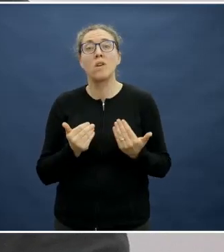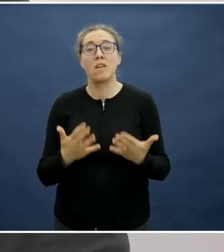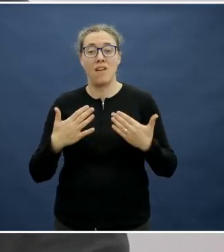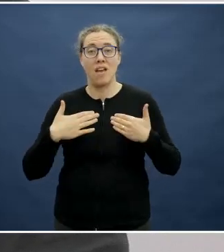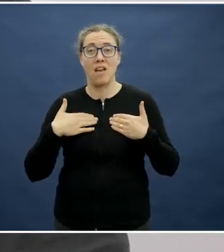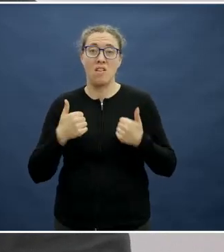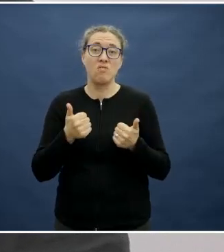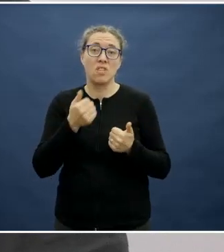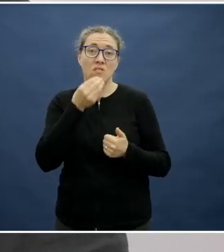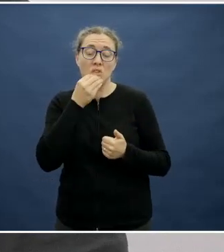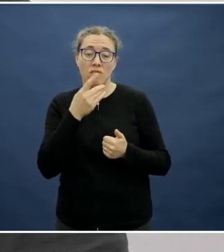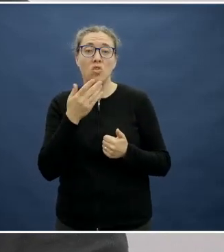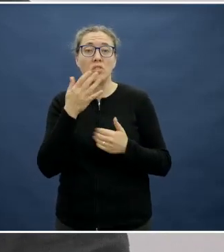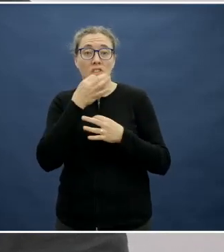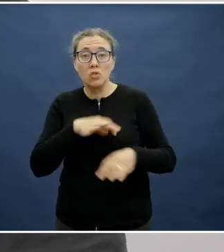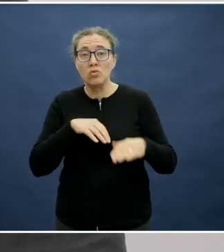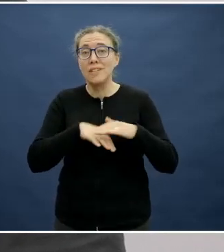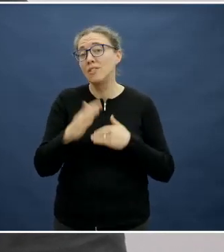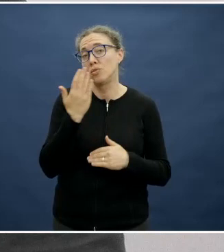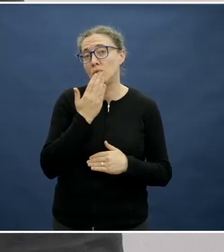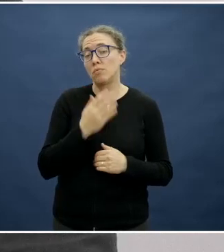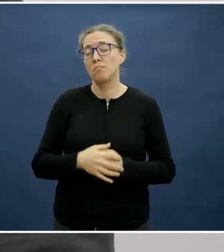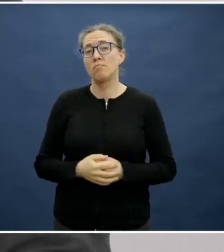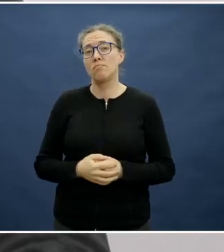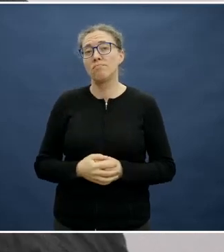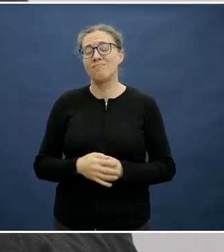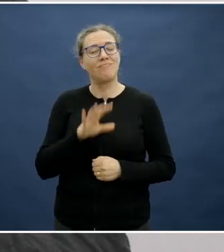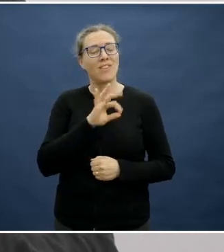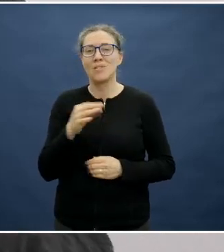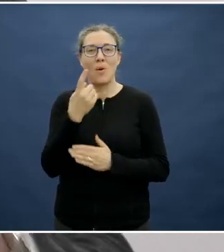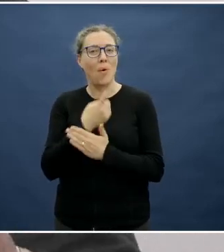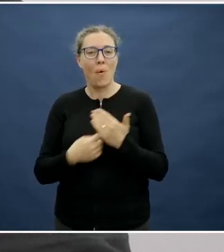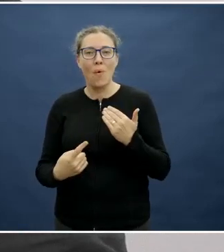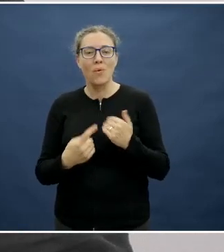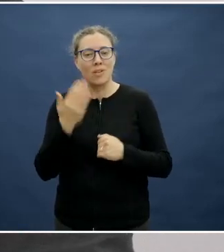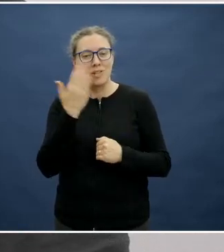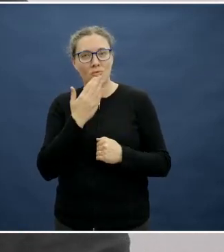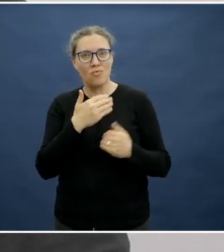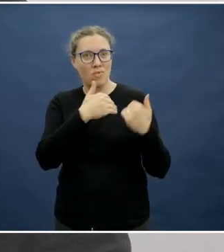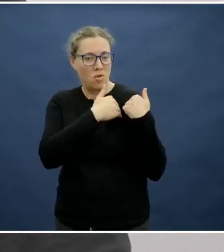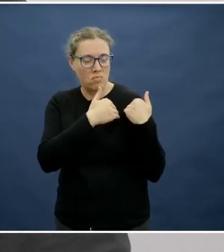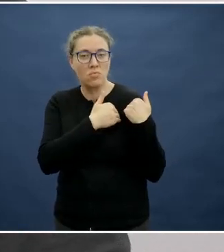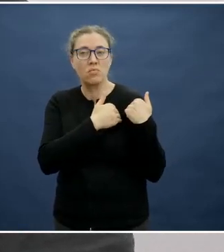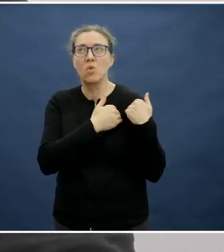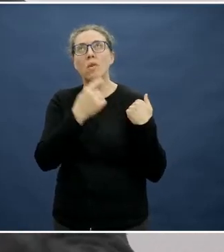And that doesn't just come down to the school. It doesn't just come down to where they store their food but it also comes down to the level